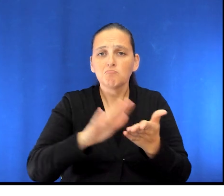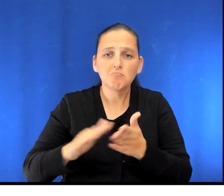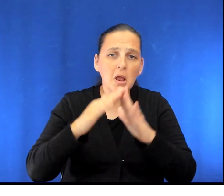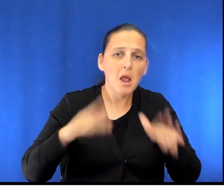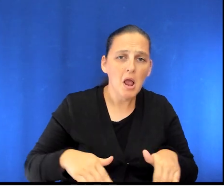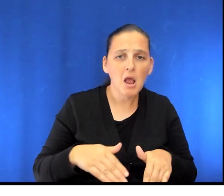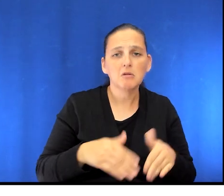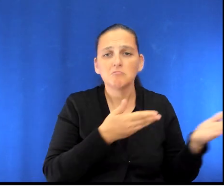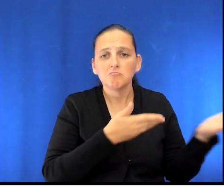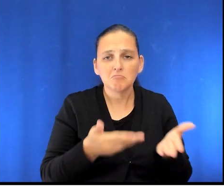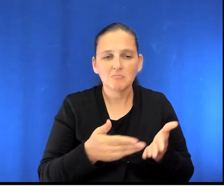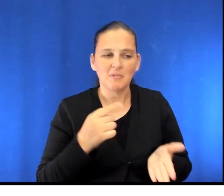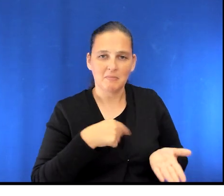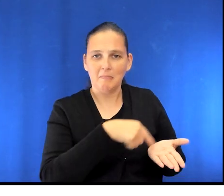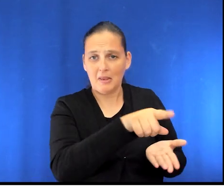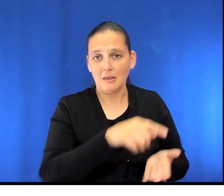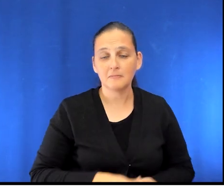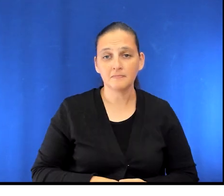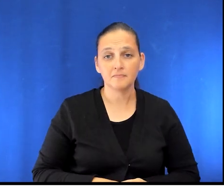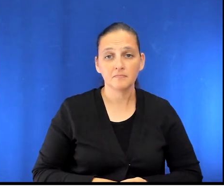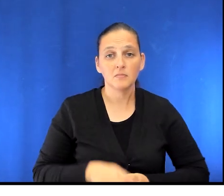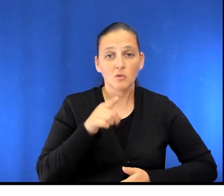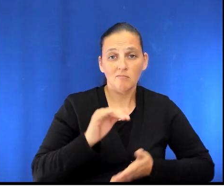if you have any concerns, call your family doctor or nurse practitioner